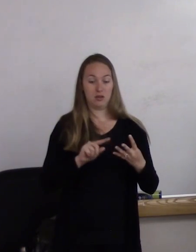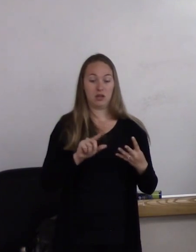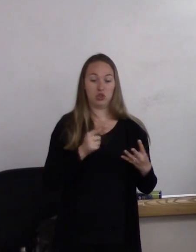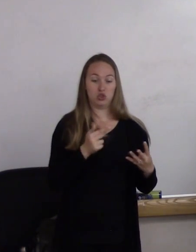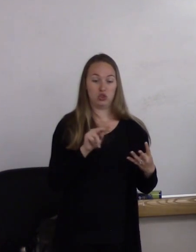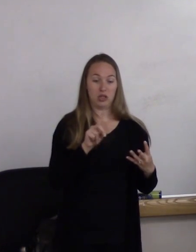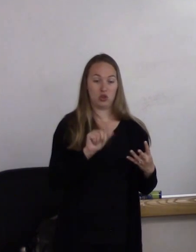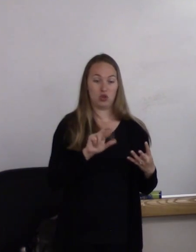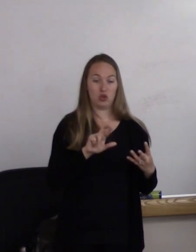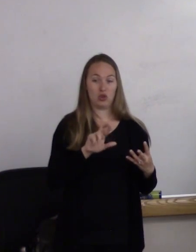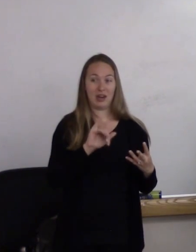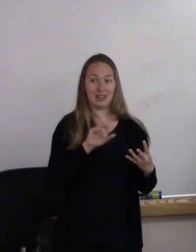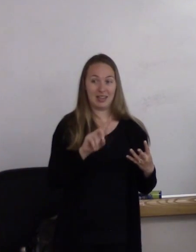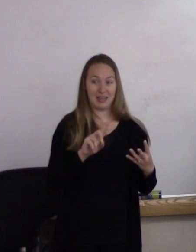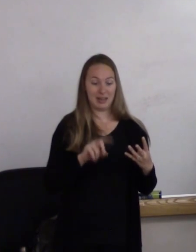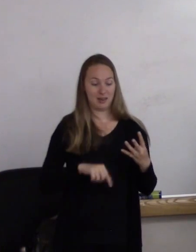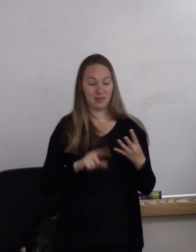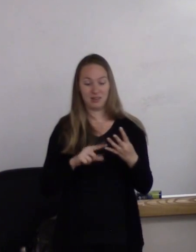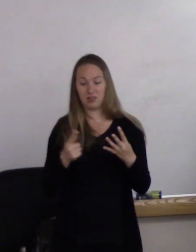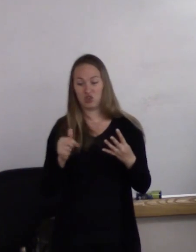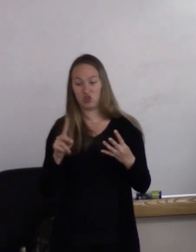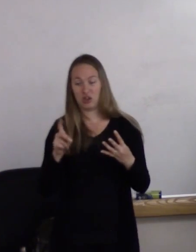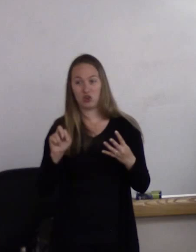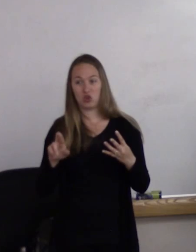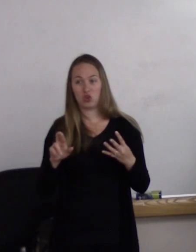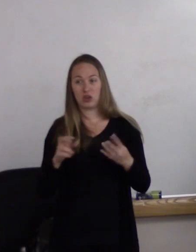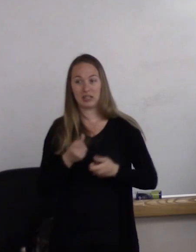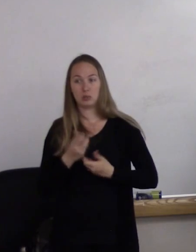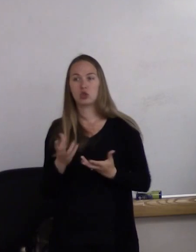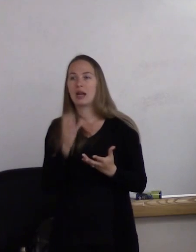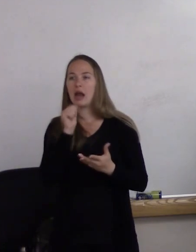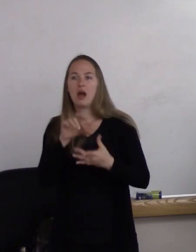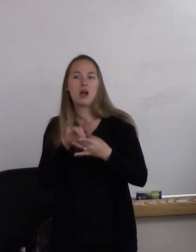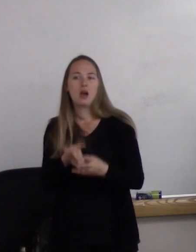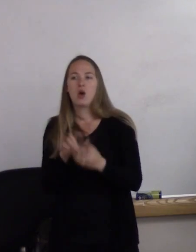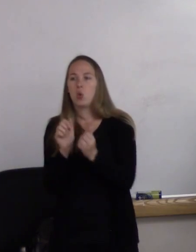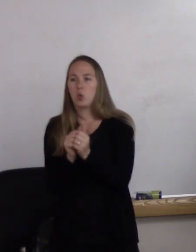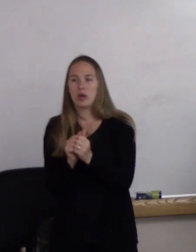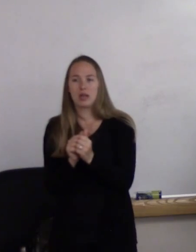and it has nothing to do with sexual orientation, and "straight" is a word